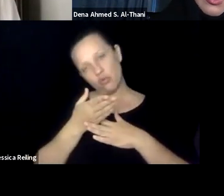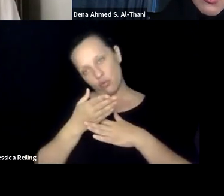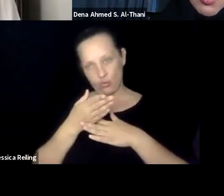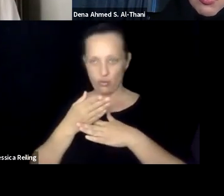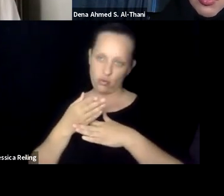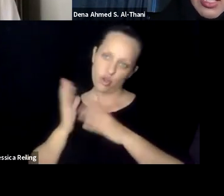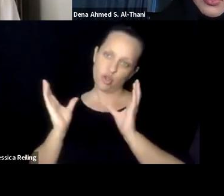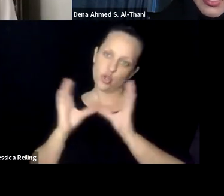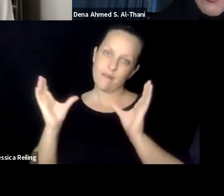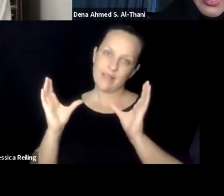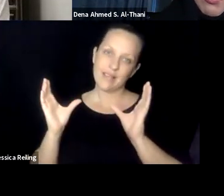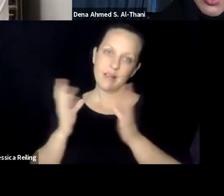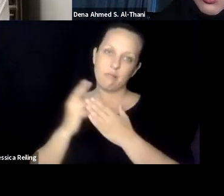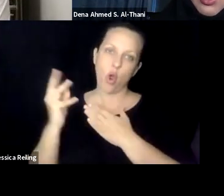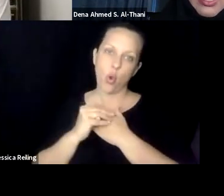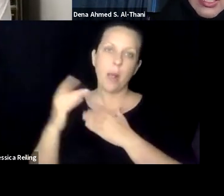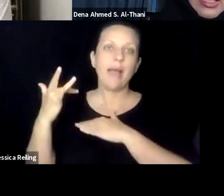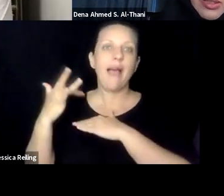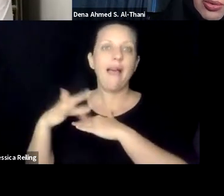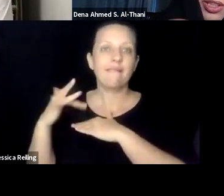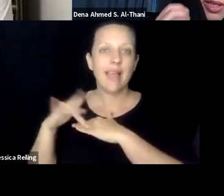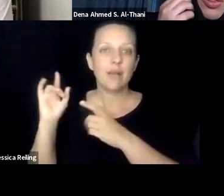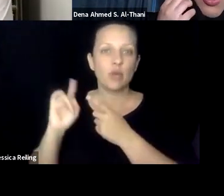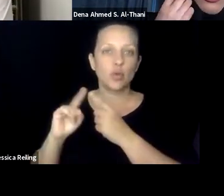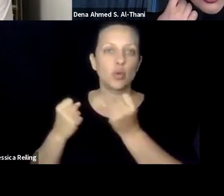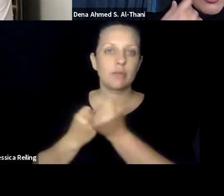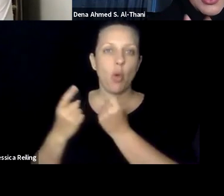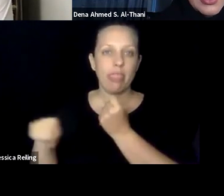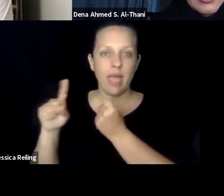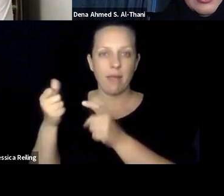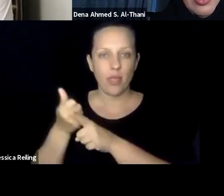jobs. So what I usually do, I would guide them